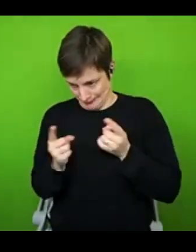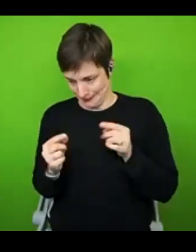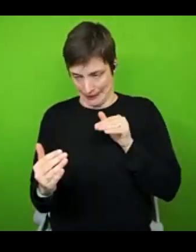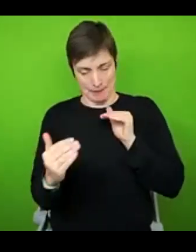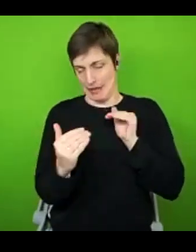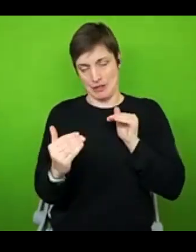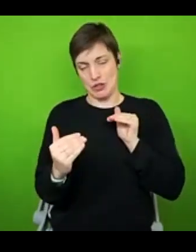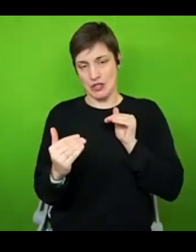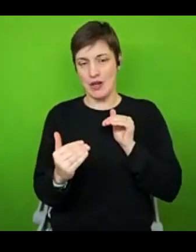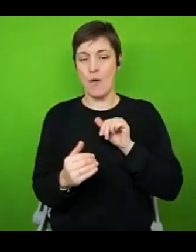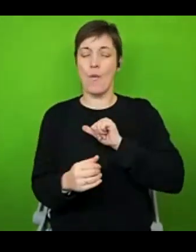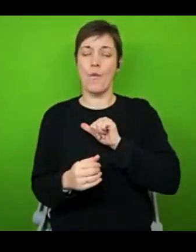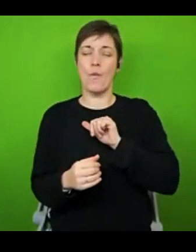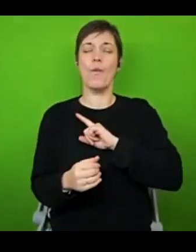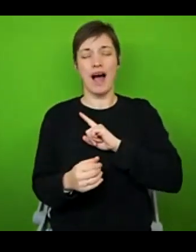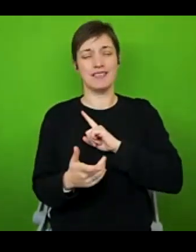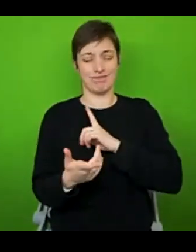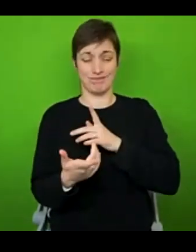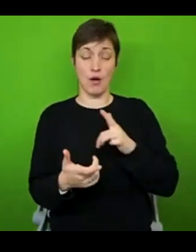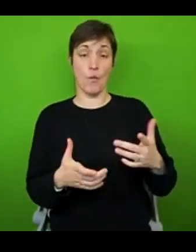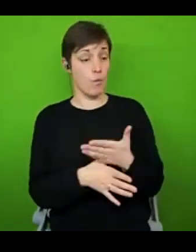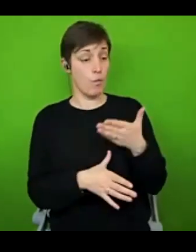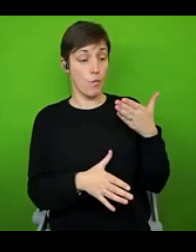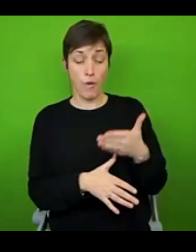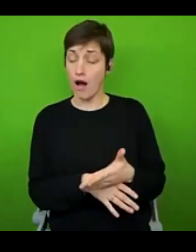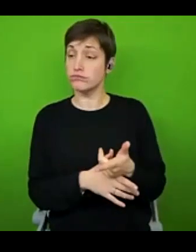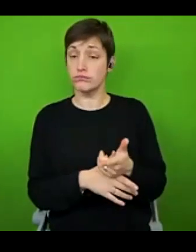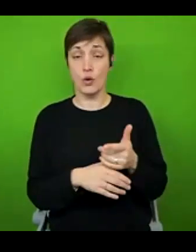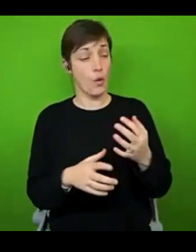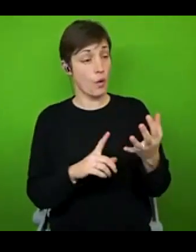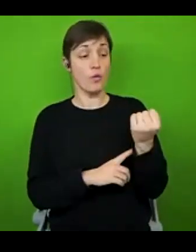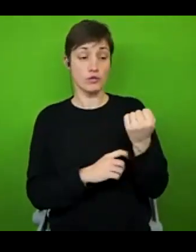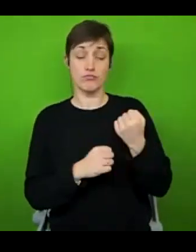my work in my career, because I'm very lucky To be in a line of work that really brings me a lot of fulfilment, and that